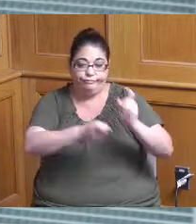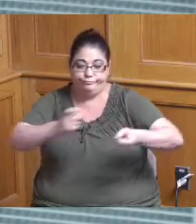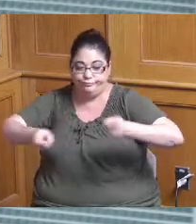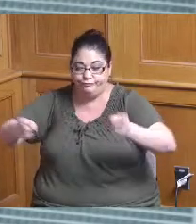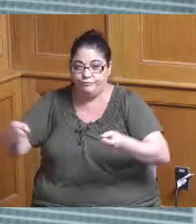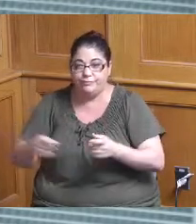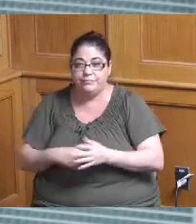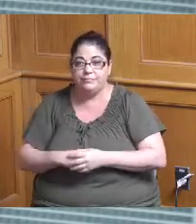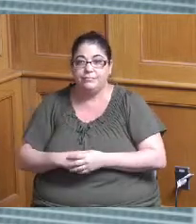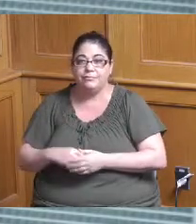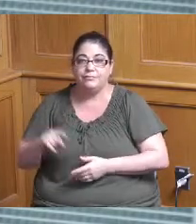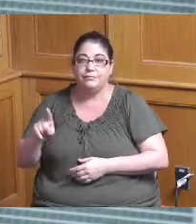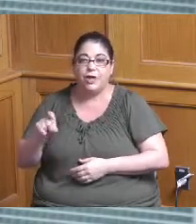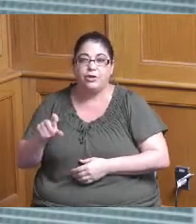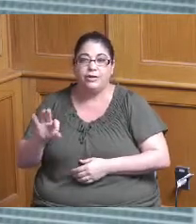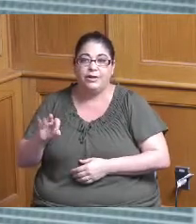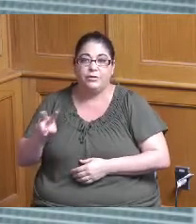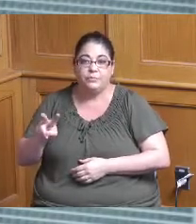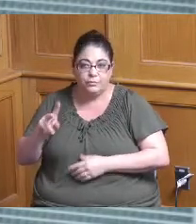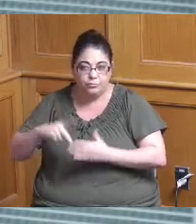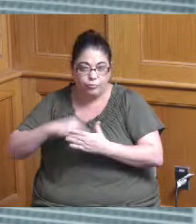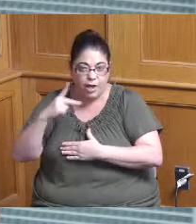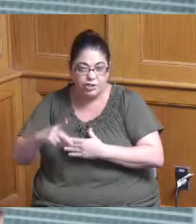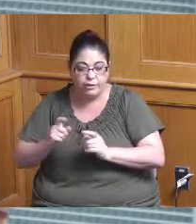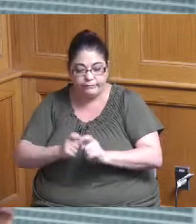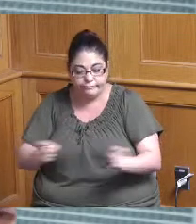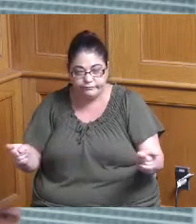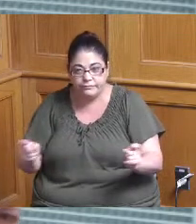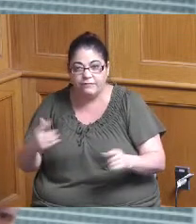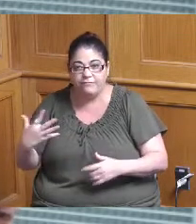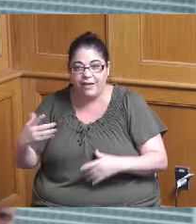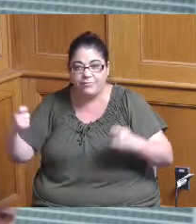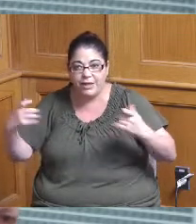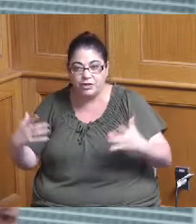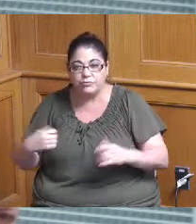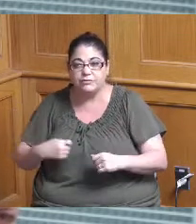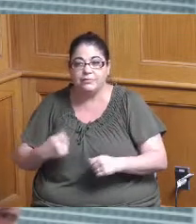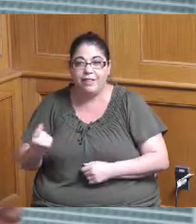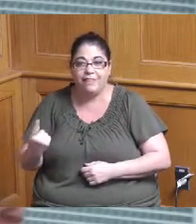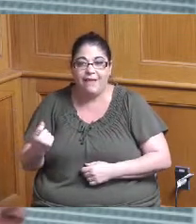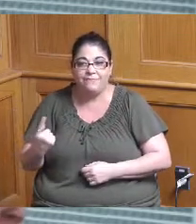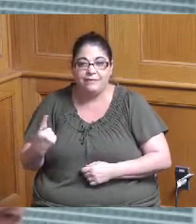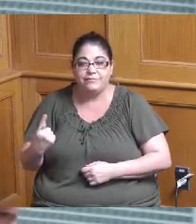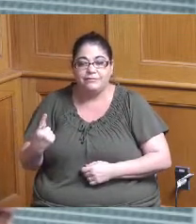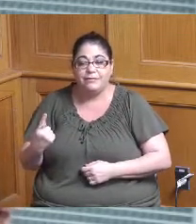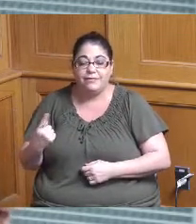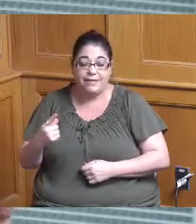the 193 projects up so that's you know those are the numbers that I have in front of me today but